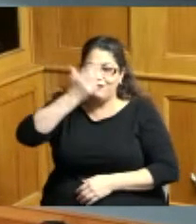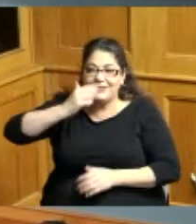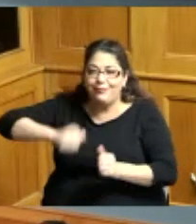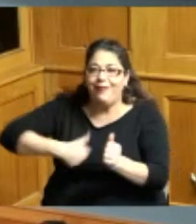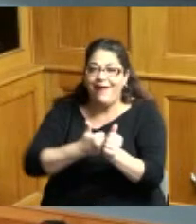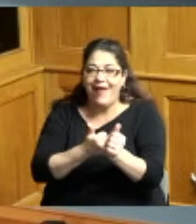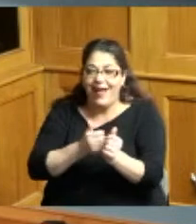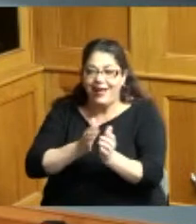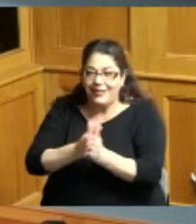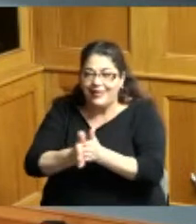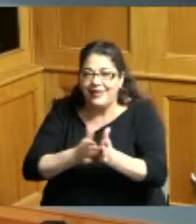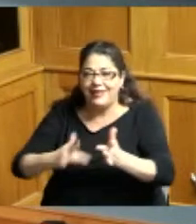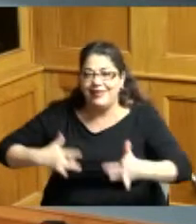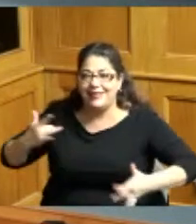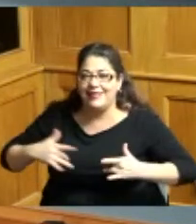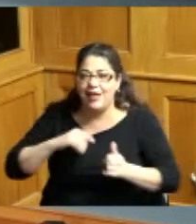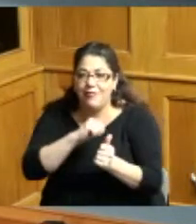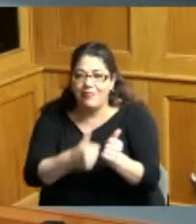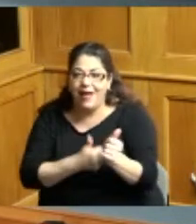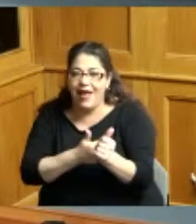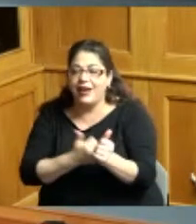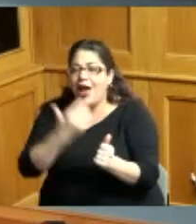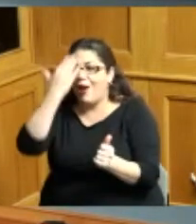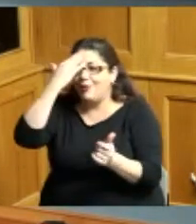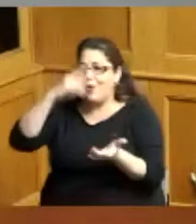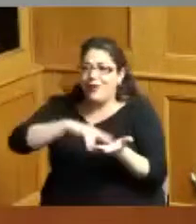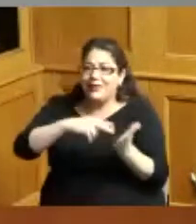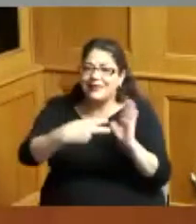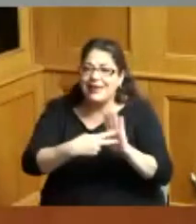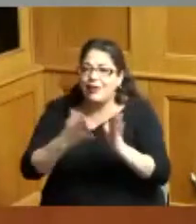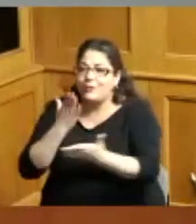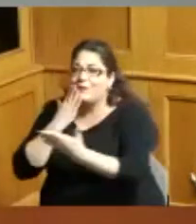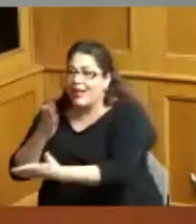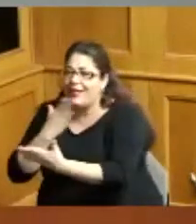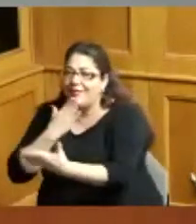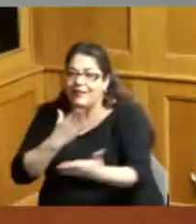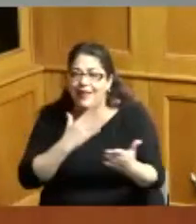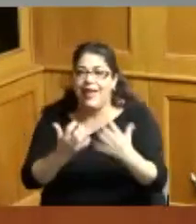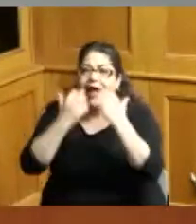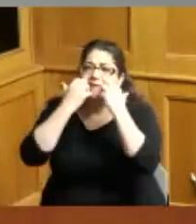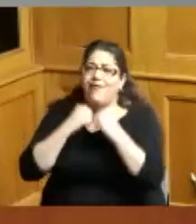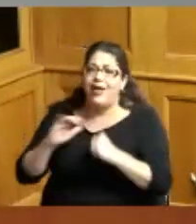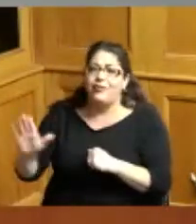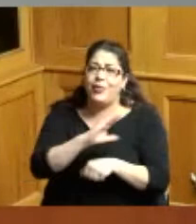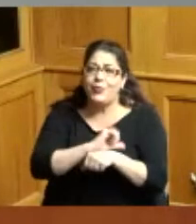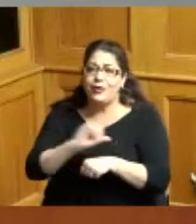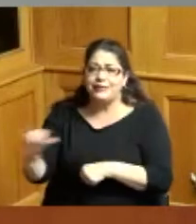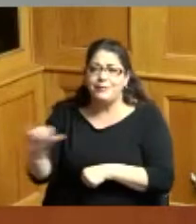and I know it is intended to thank our employees and I too value the work of the employees all the